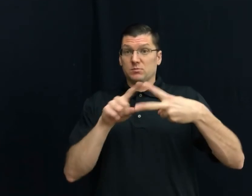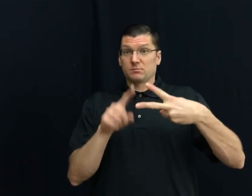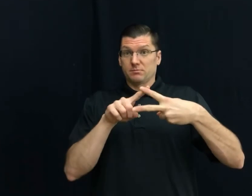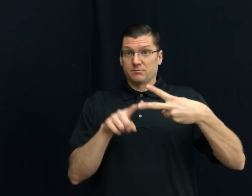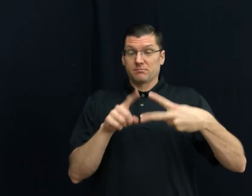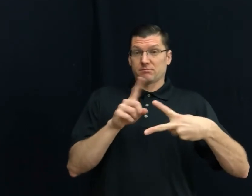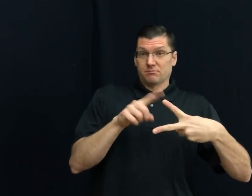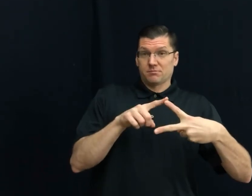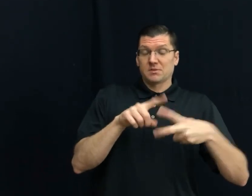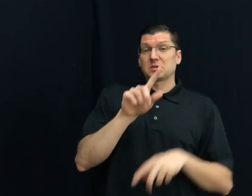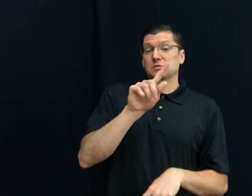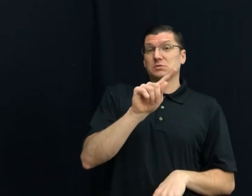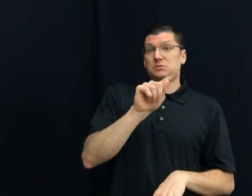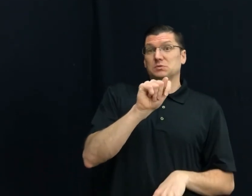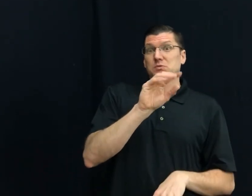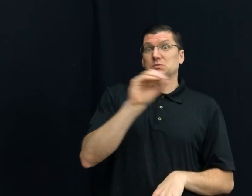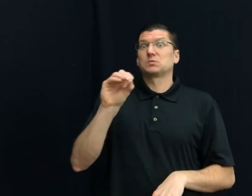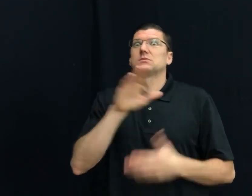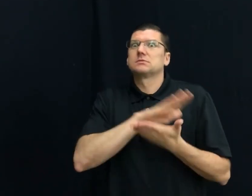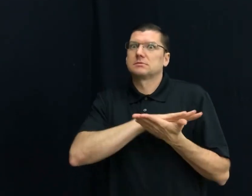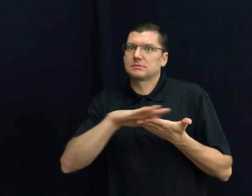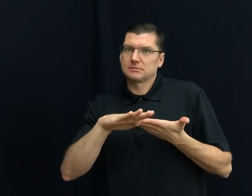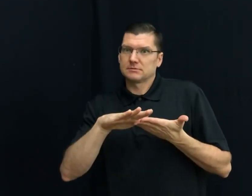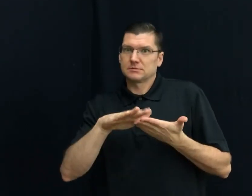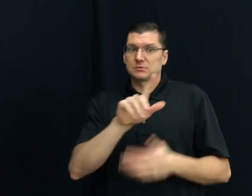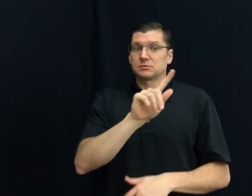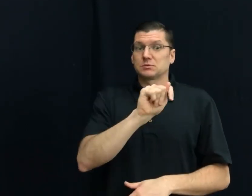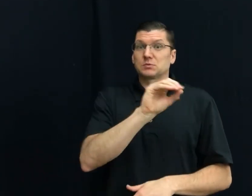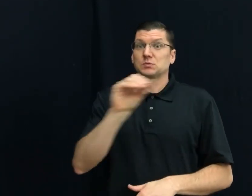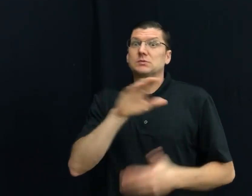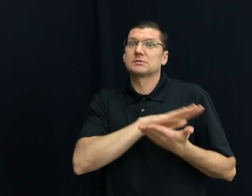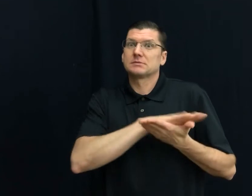29) TOO NICE (two ways) T.O.O. NICE